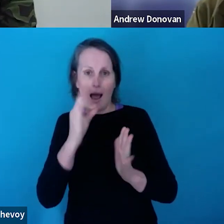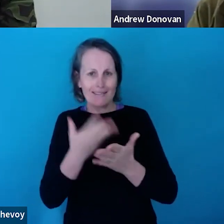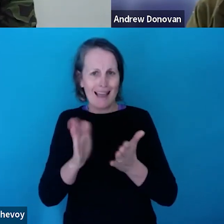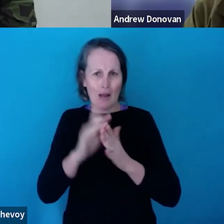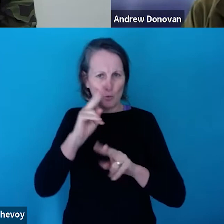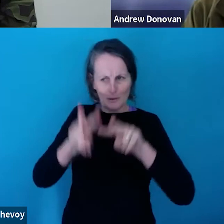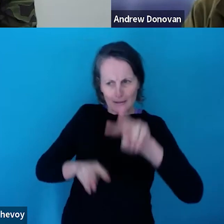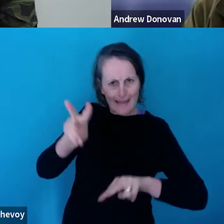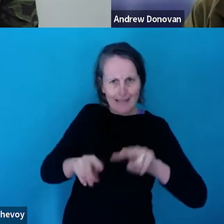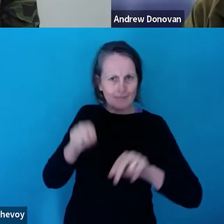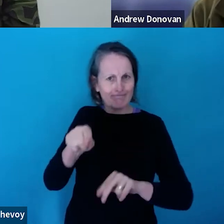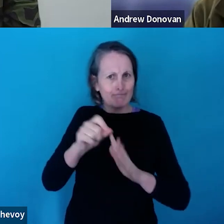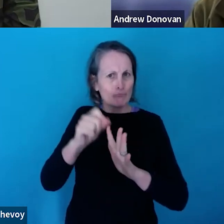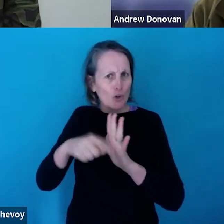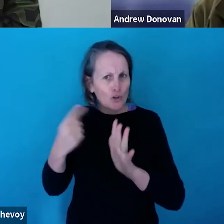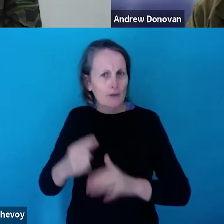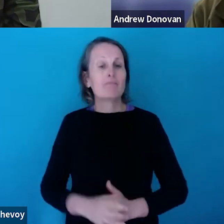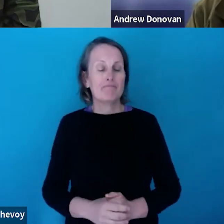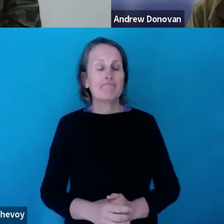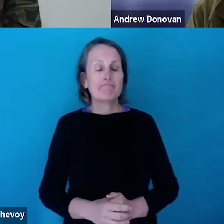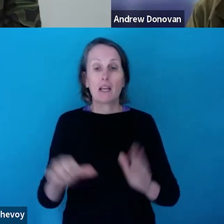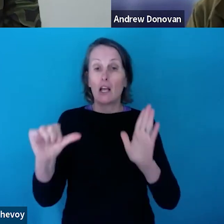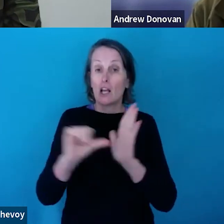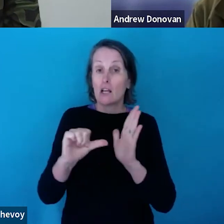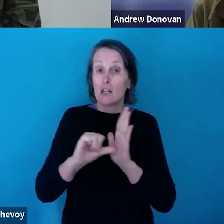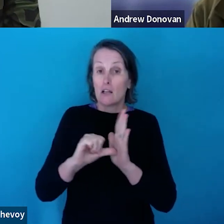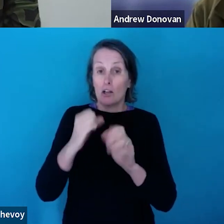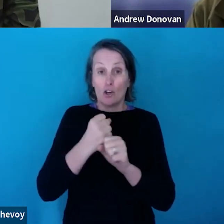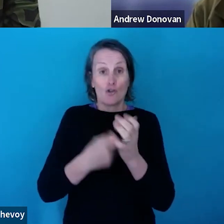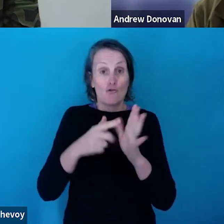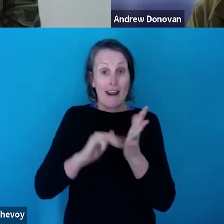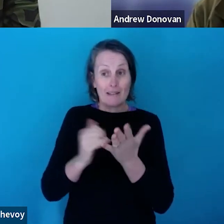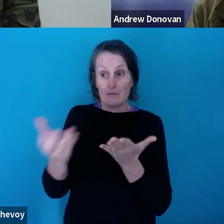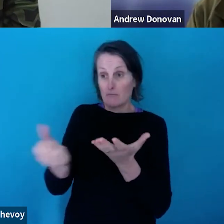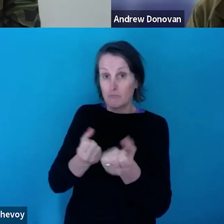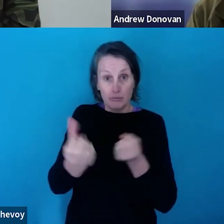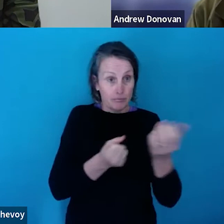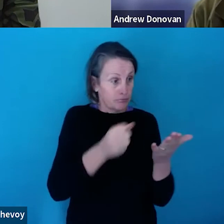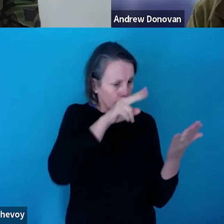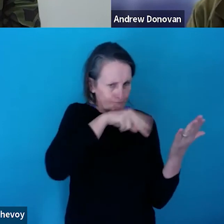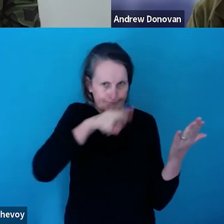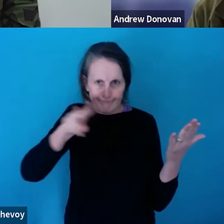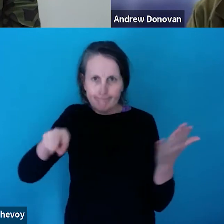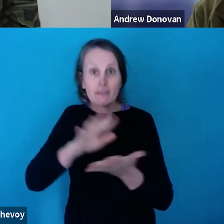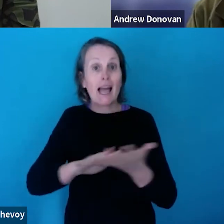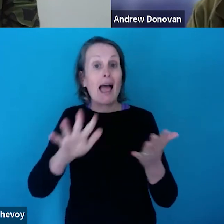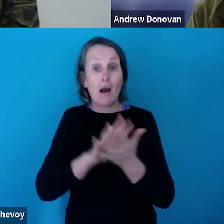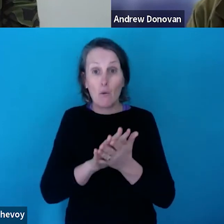These grants will be assessed by peer assessment. So the same process that we go through when we